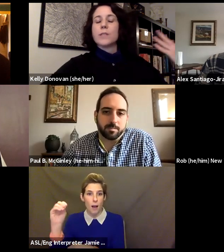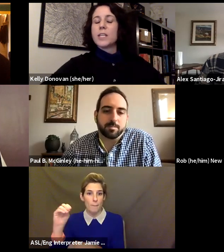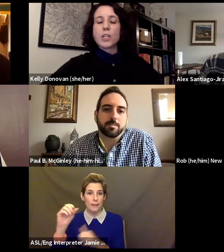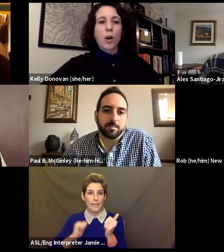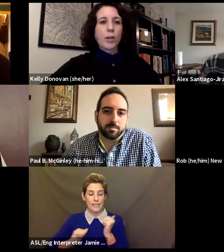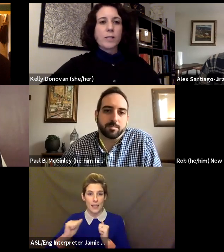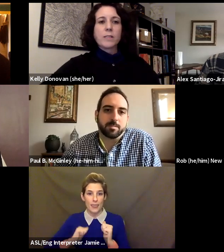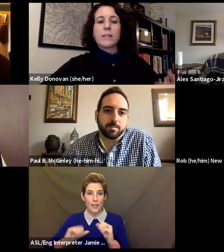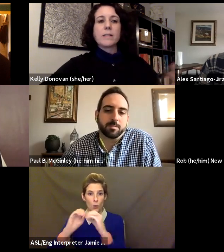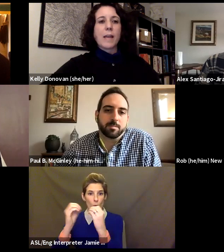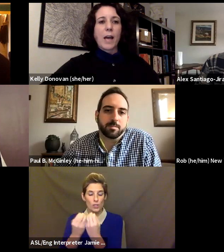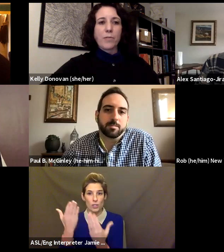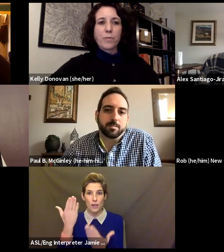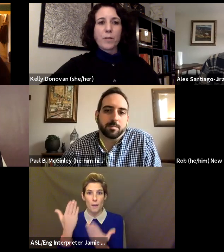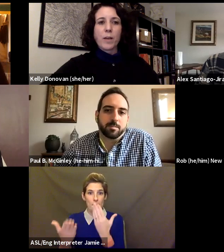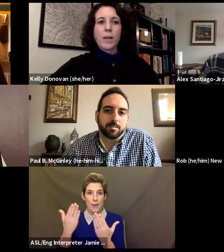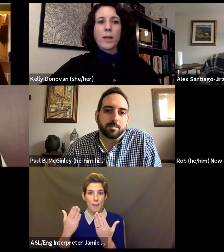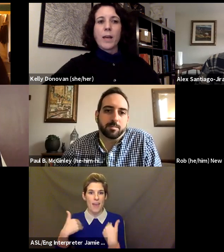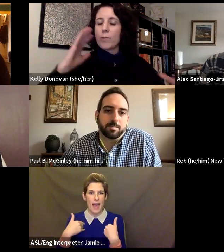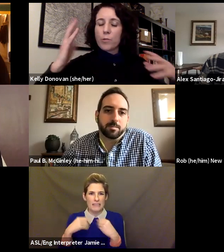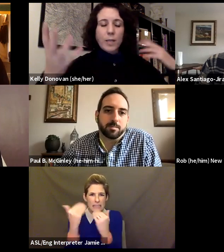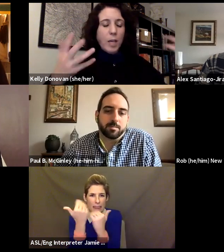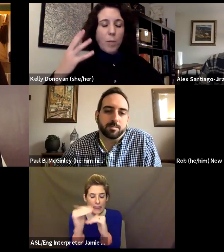of the teaching artists and staff, and how they're thinking